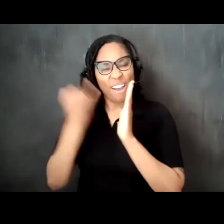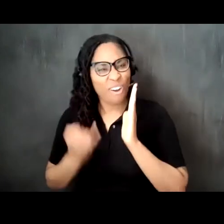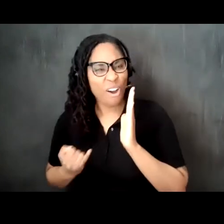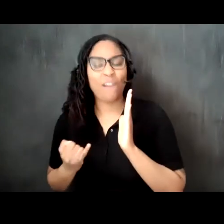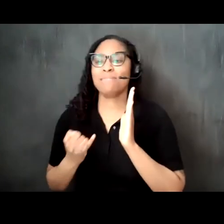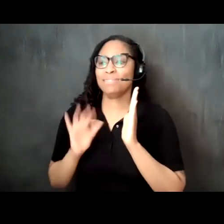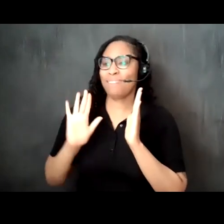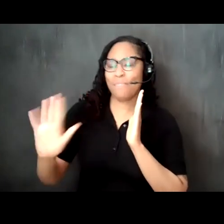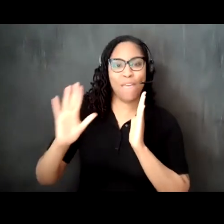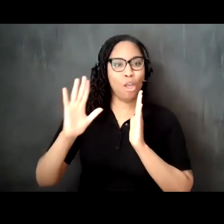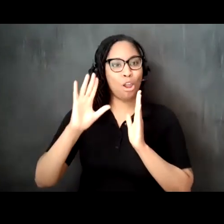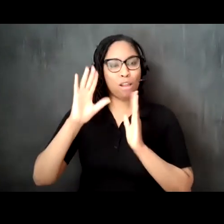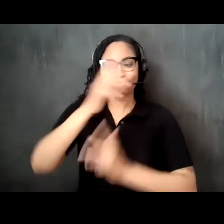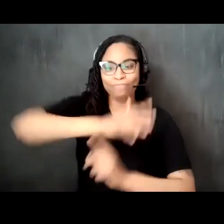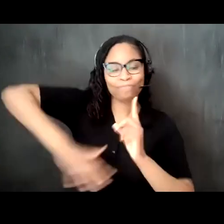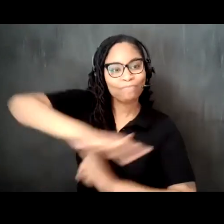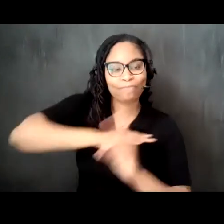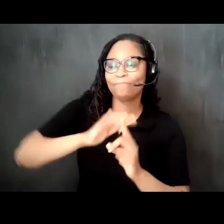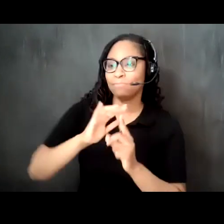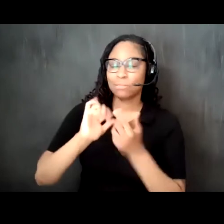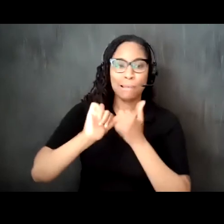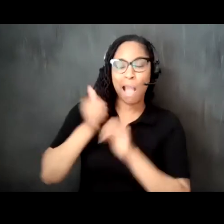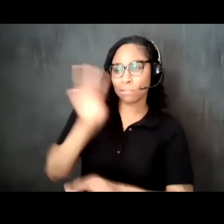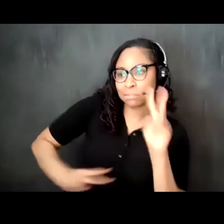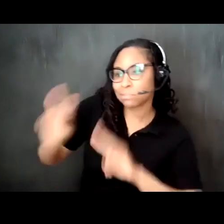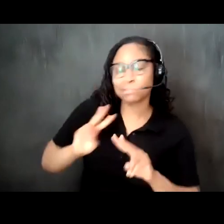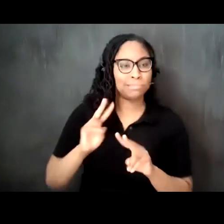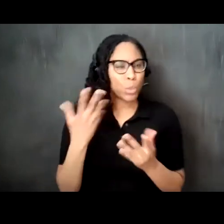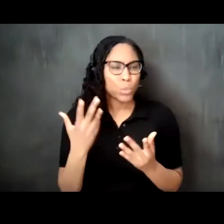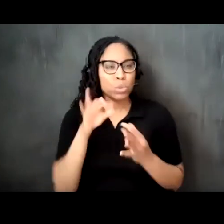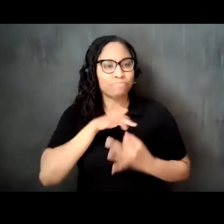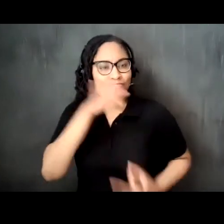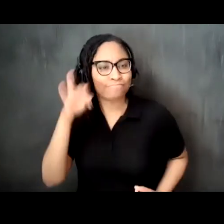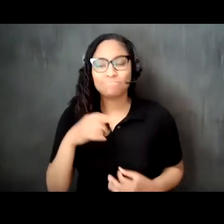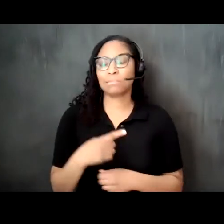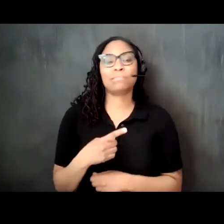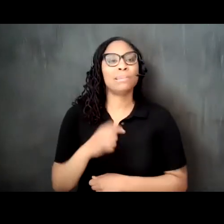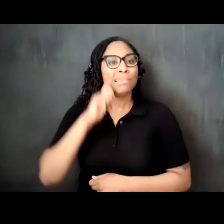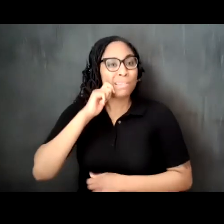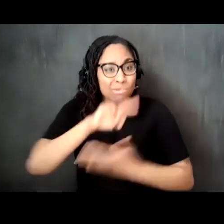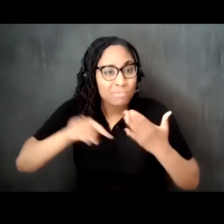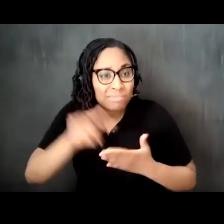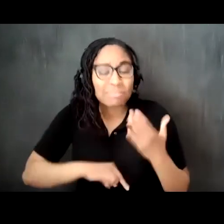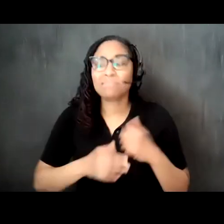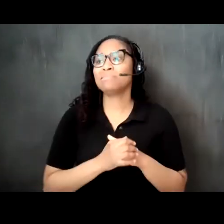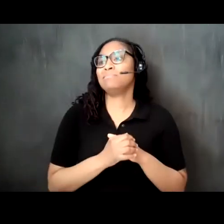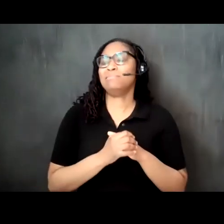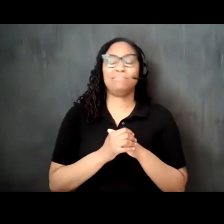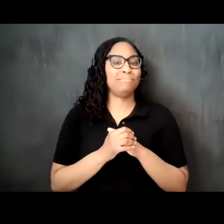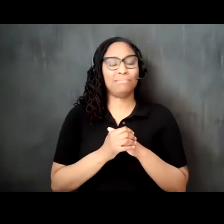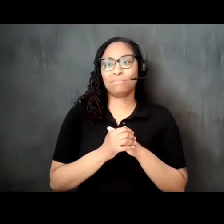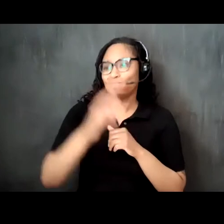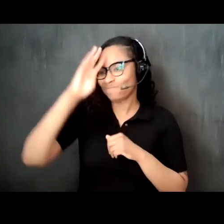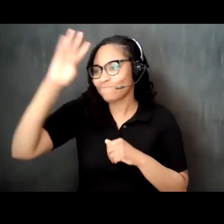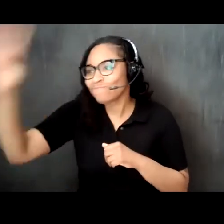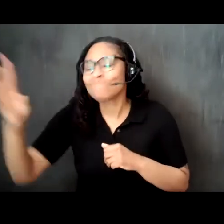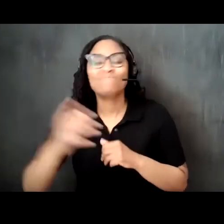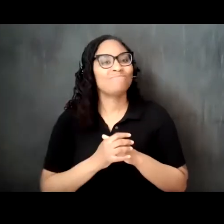society through dreams of racism spirituality documentation and art as wellness joining us